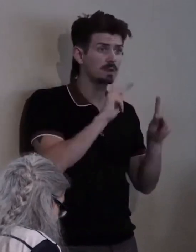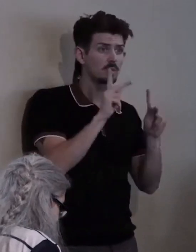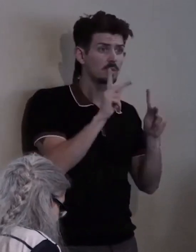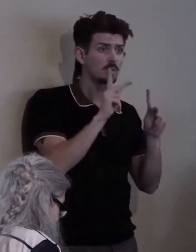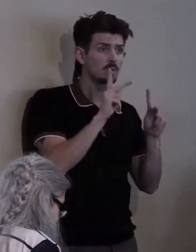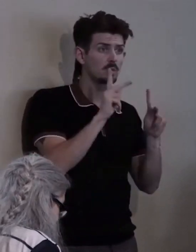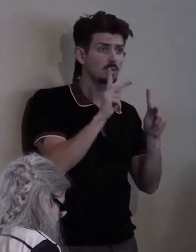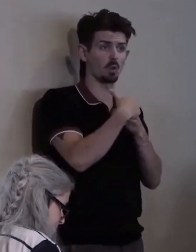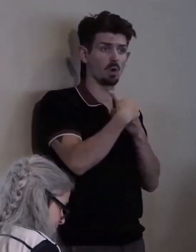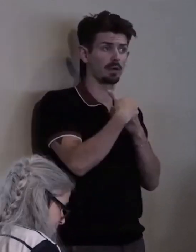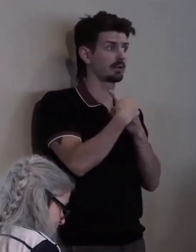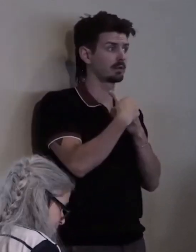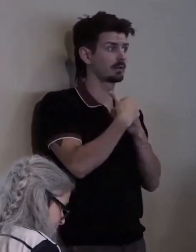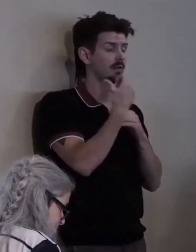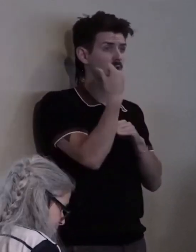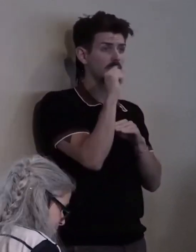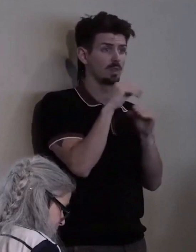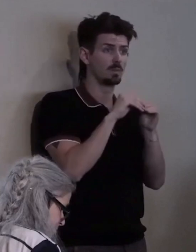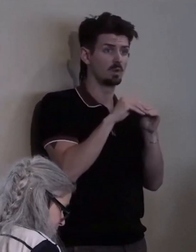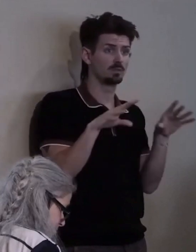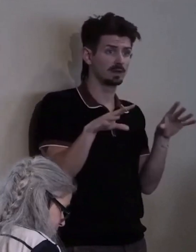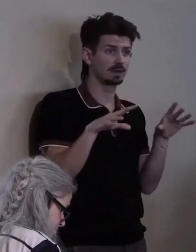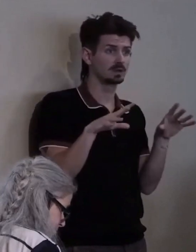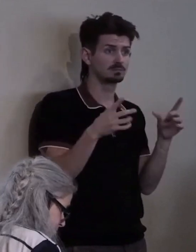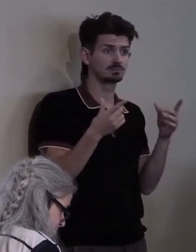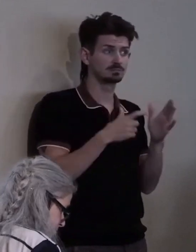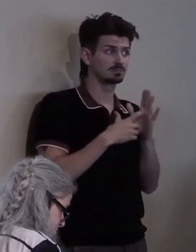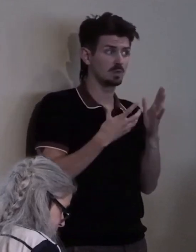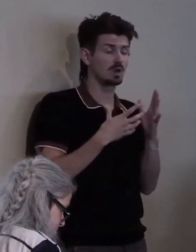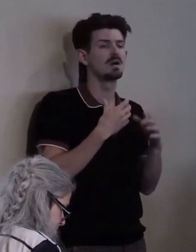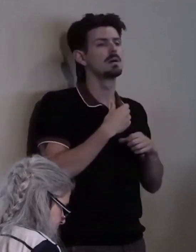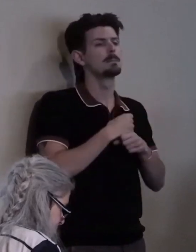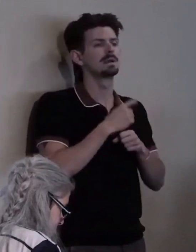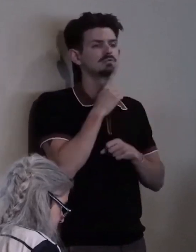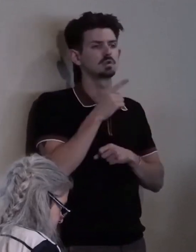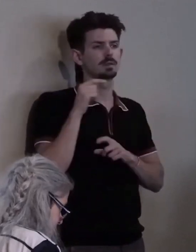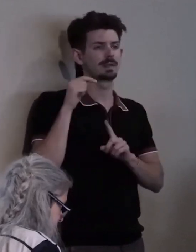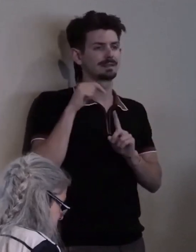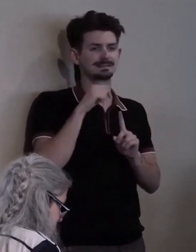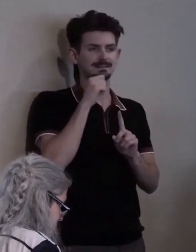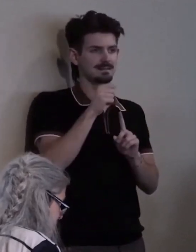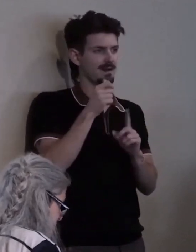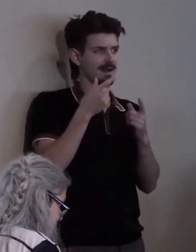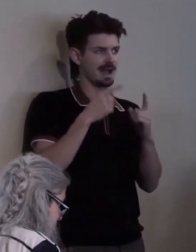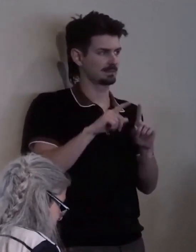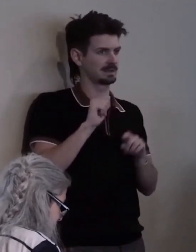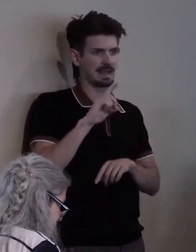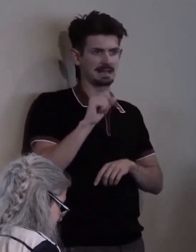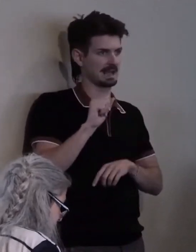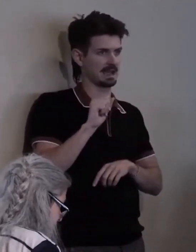that this does not happen to the Americans with disabilities Act.